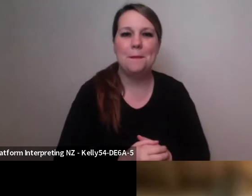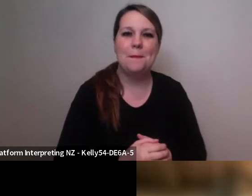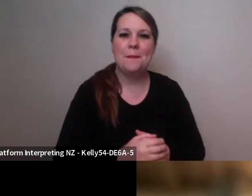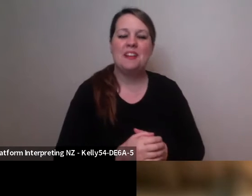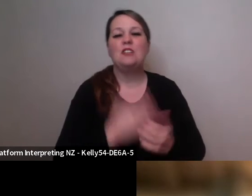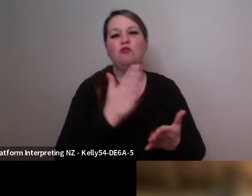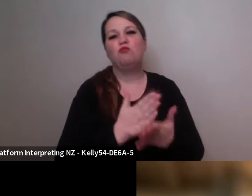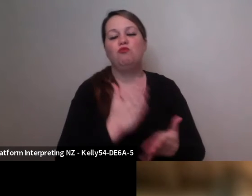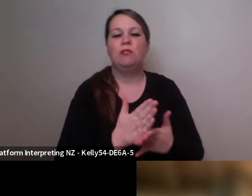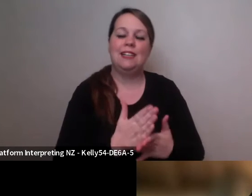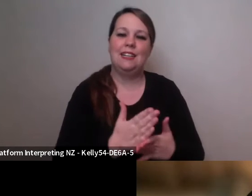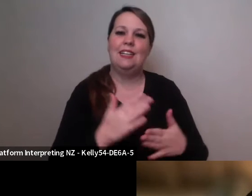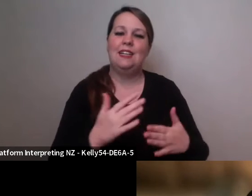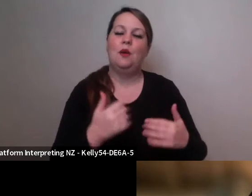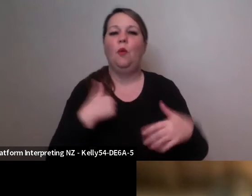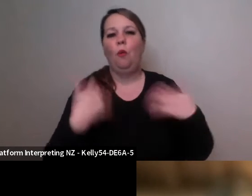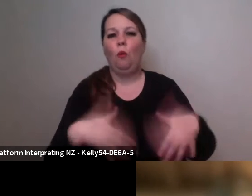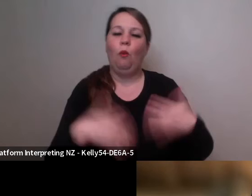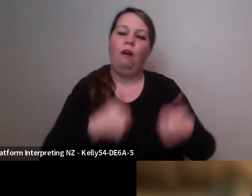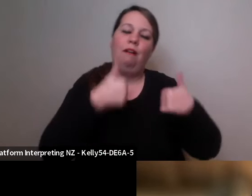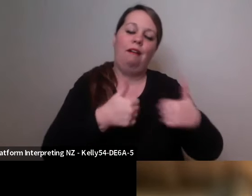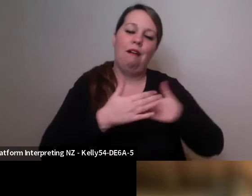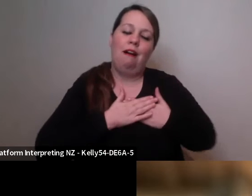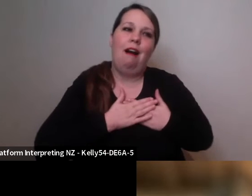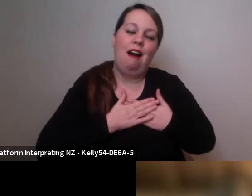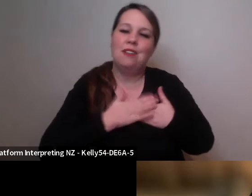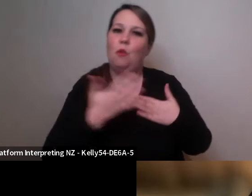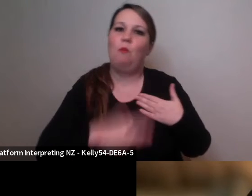love to do, is collaborating with new artists and we didn't really know where it was going to lead,